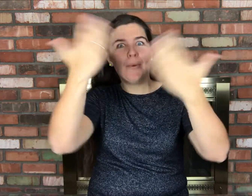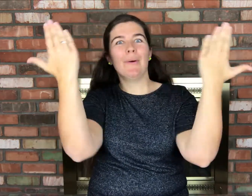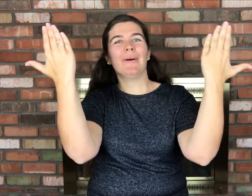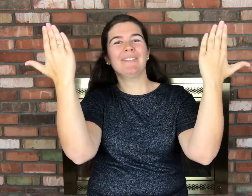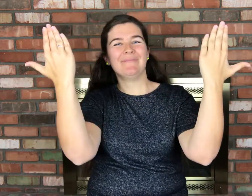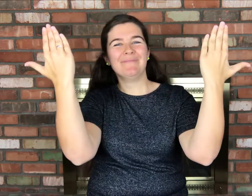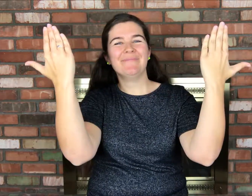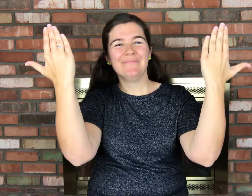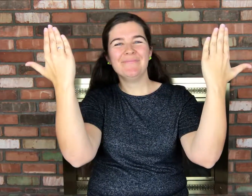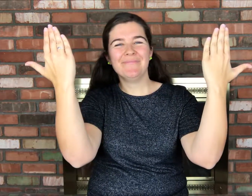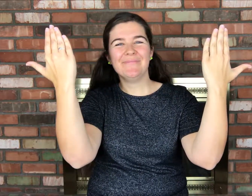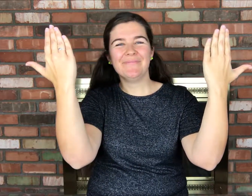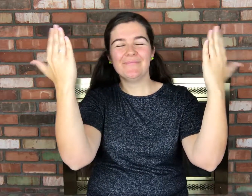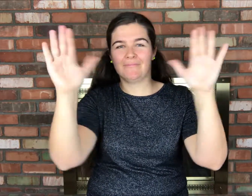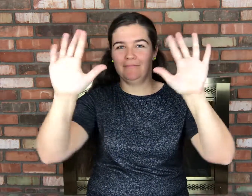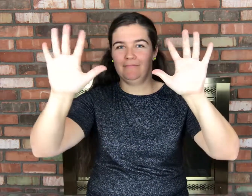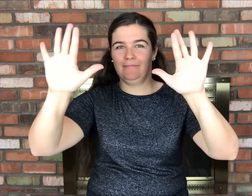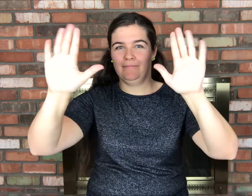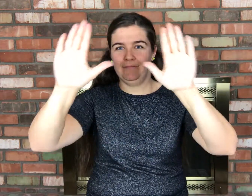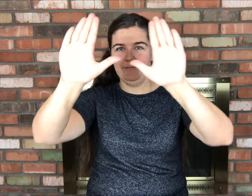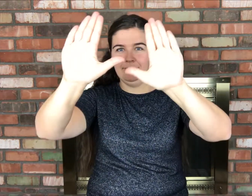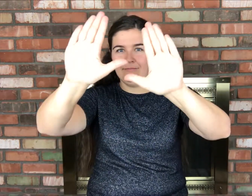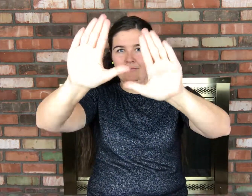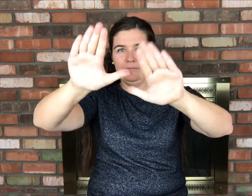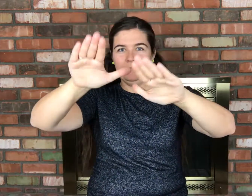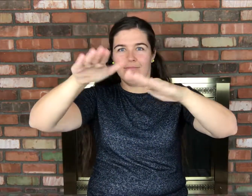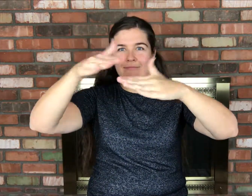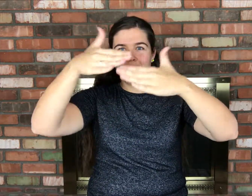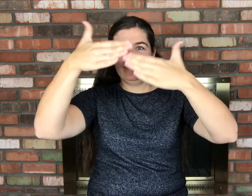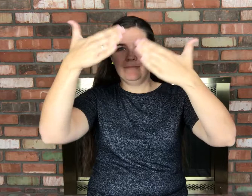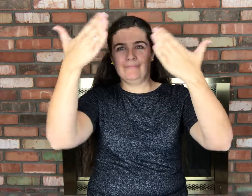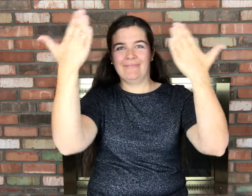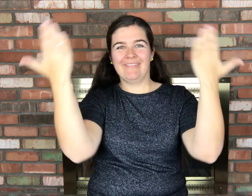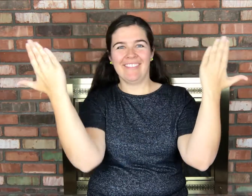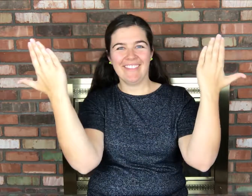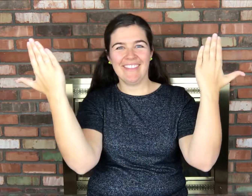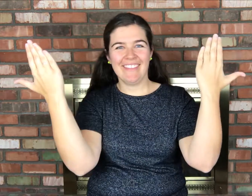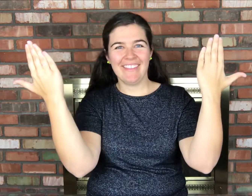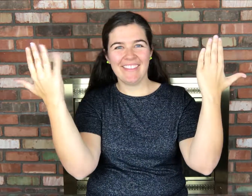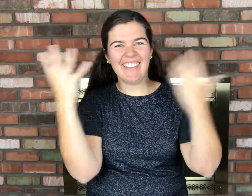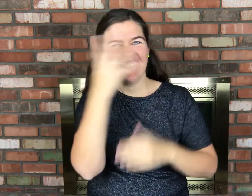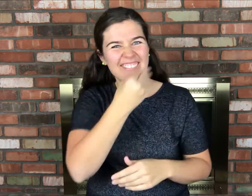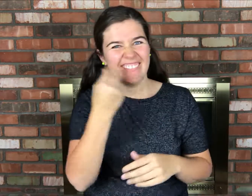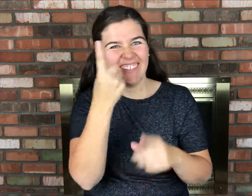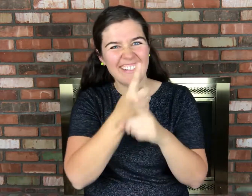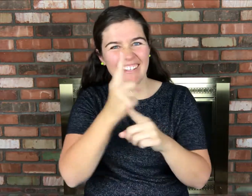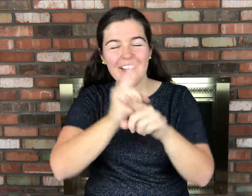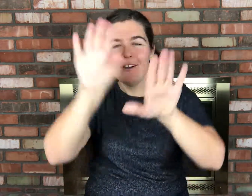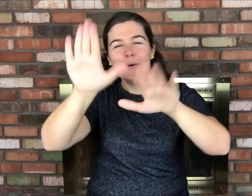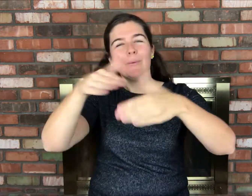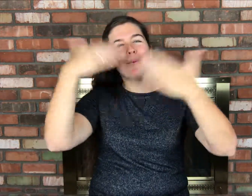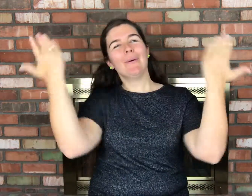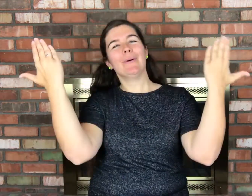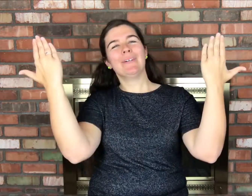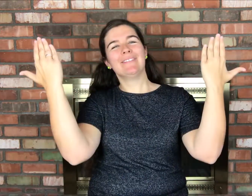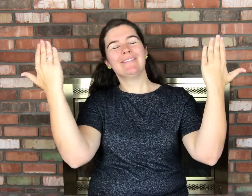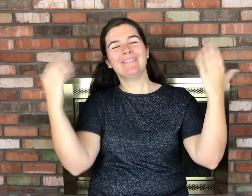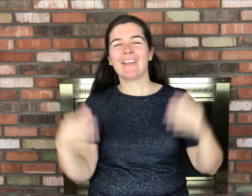DAY (with these hands) DAY Beautiful yes? DAY